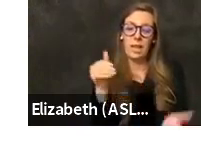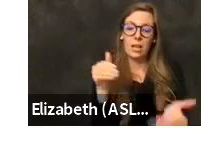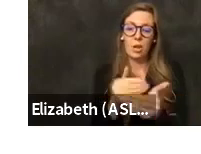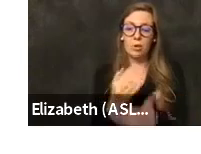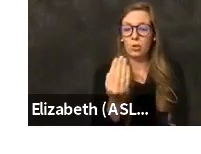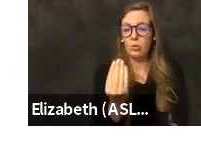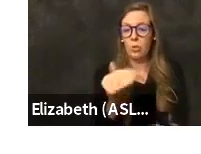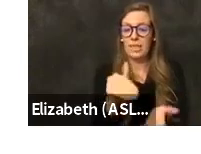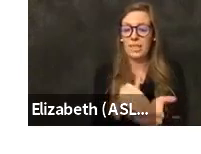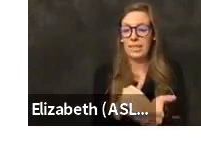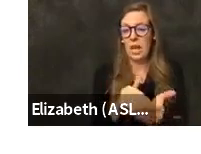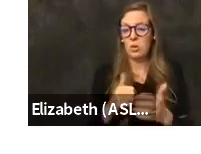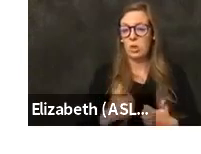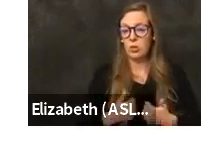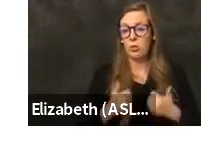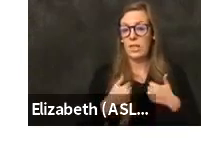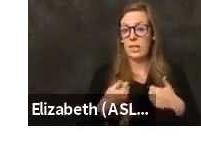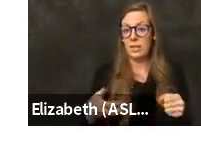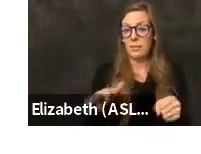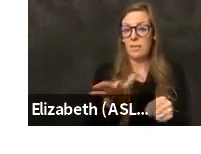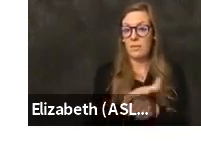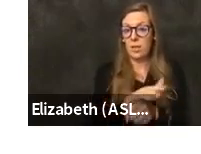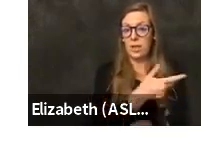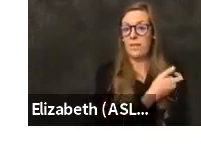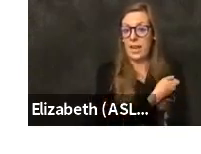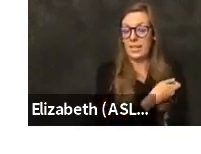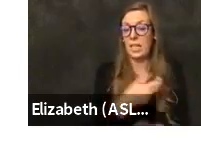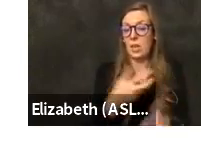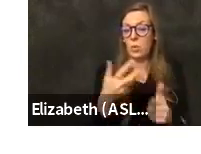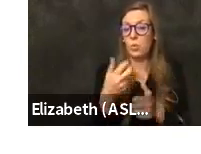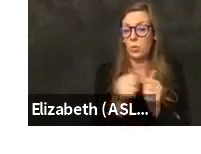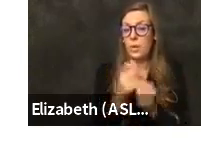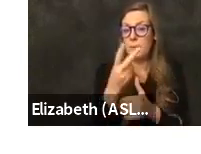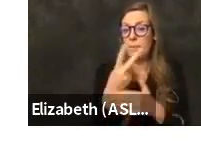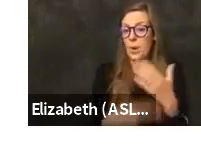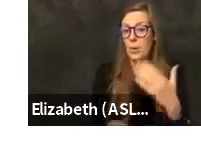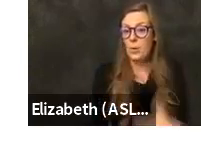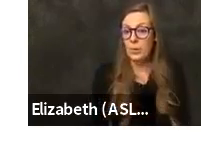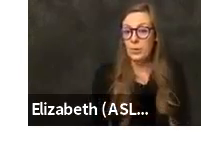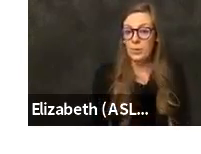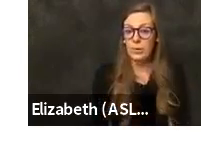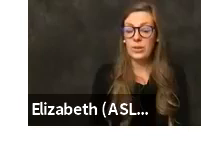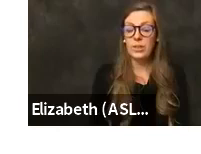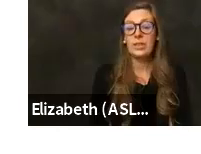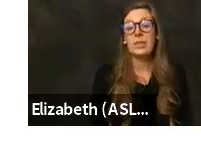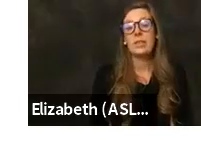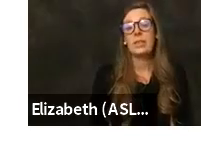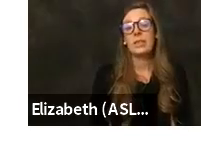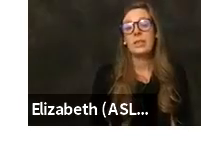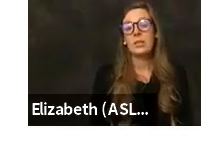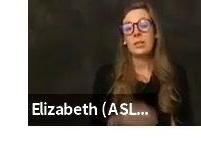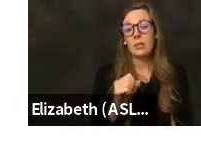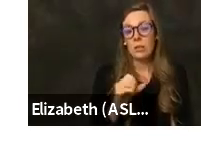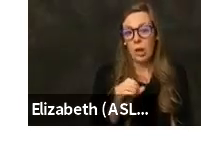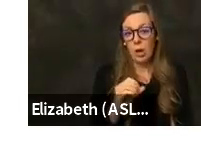have been fully vaccinated with two doses, meaning that they're done. So having said that, I'm going to turn this over to Dr.